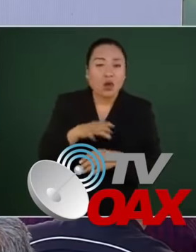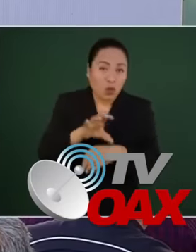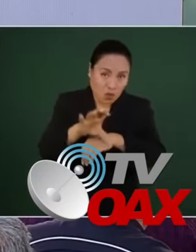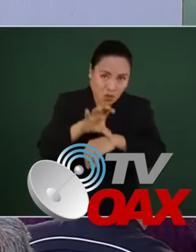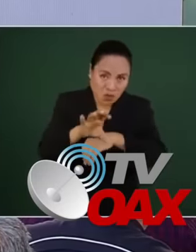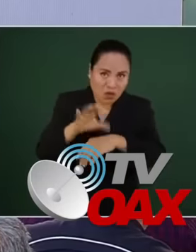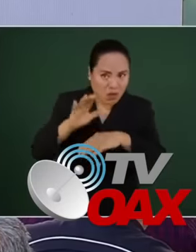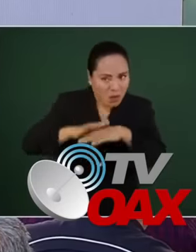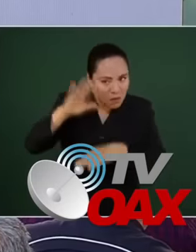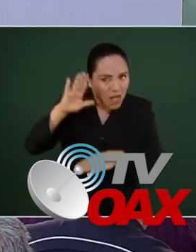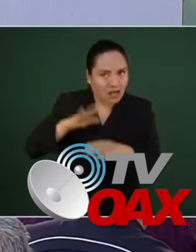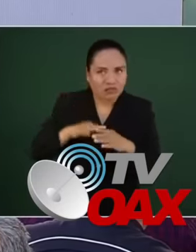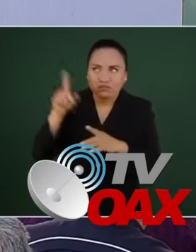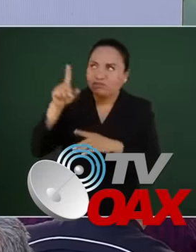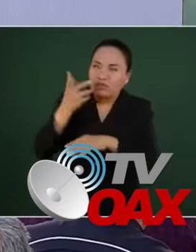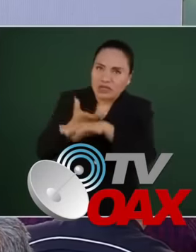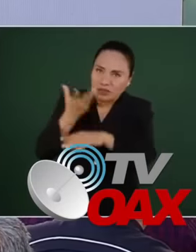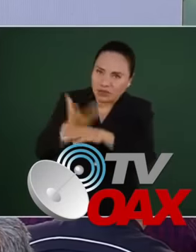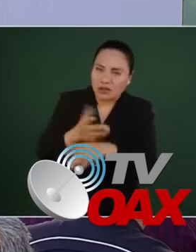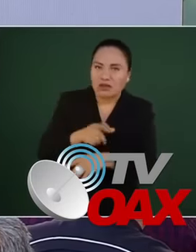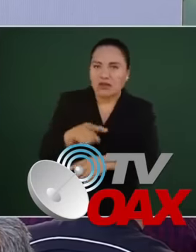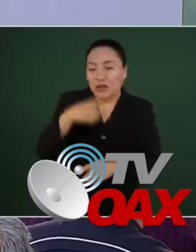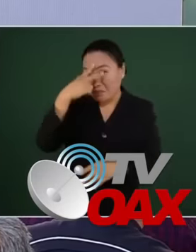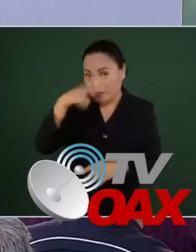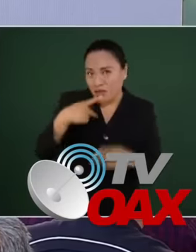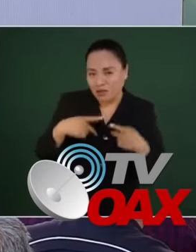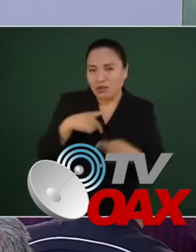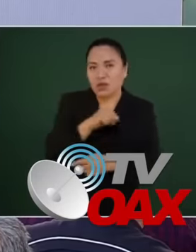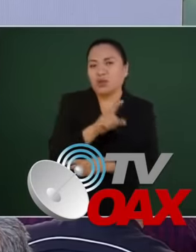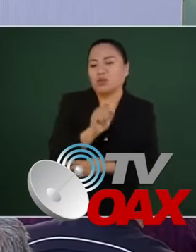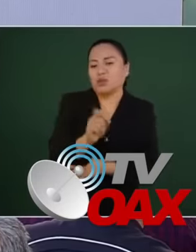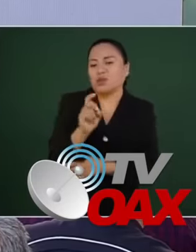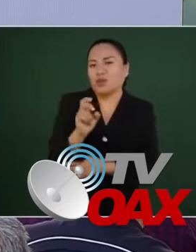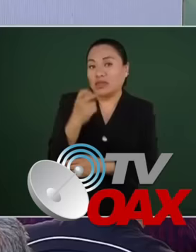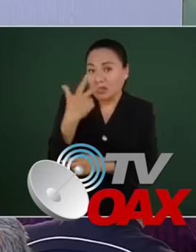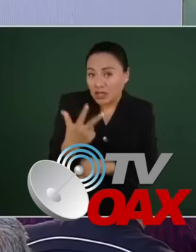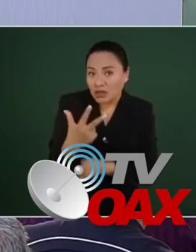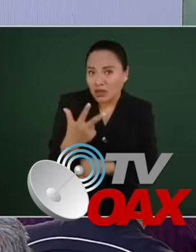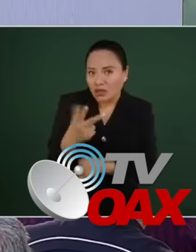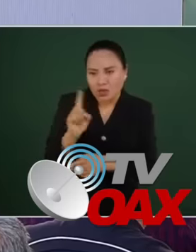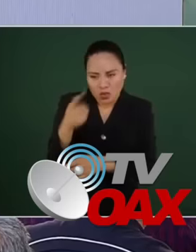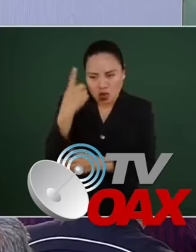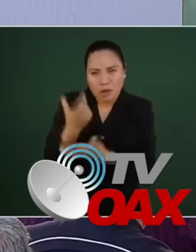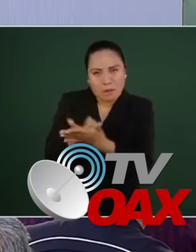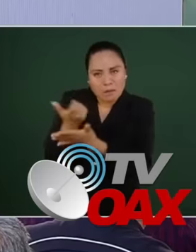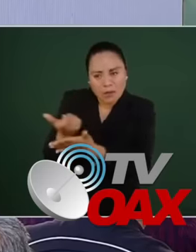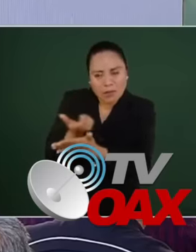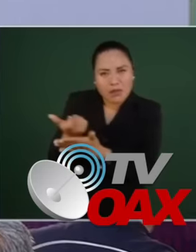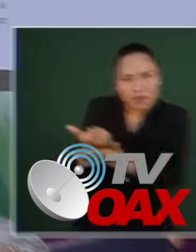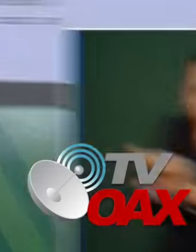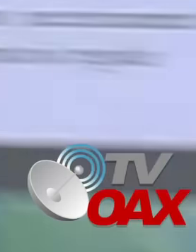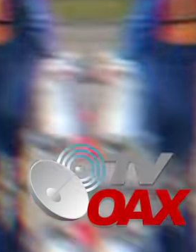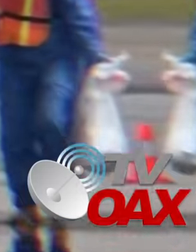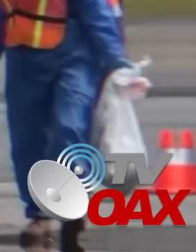Foreign Affairs Alicia Barcena stated that Mexico cannot handle those numbers of migrants